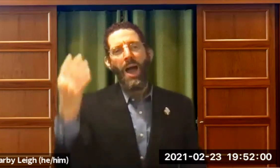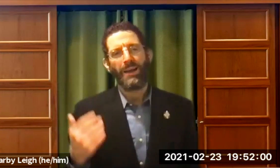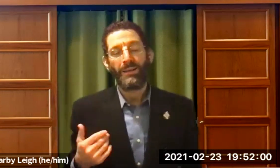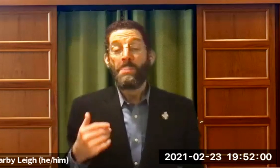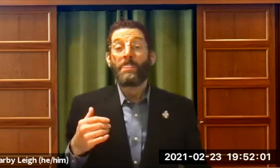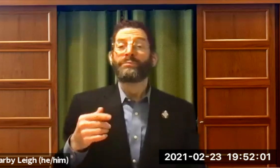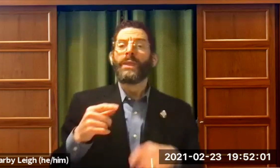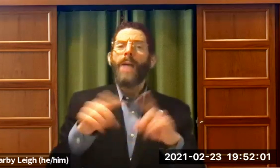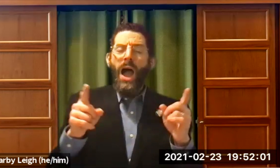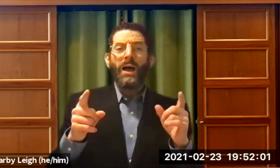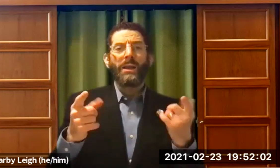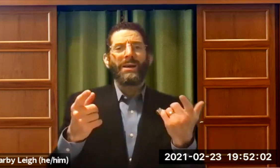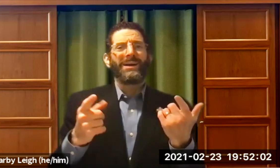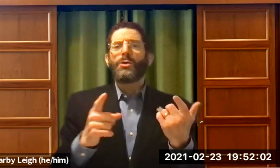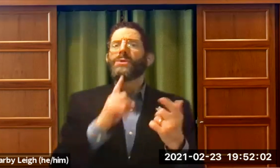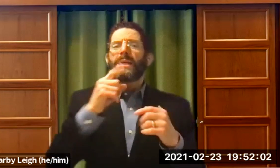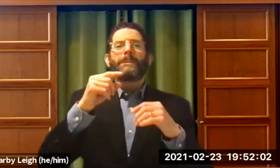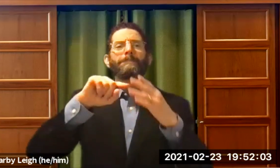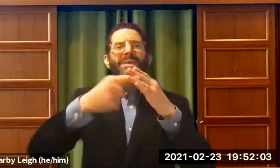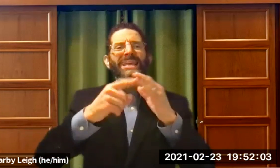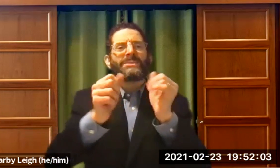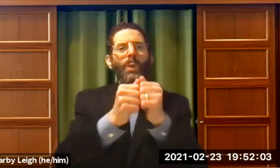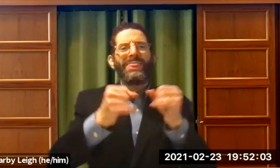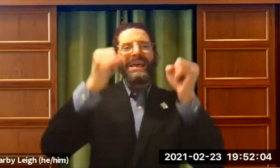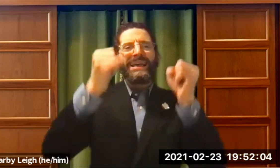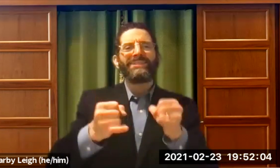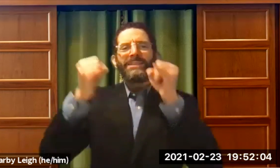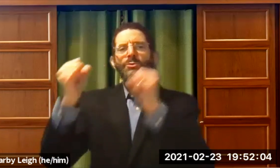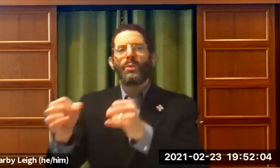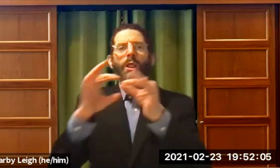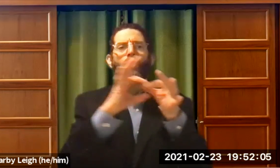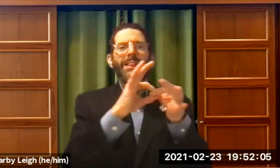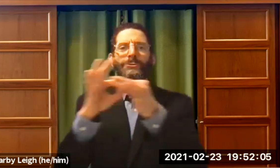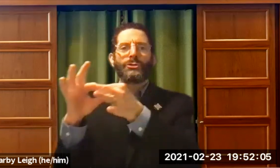So I can give you some tips. But you want to start with the